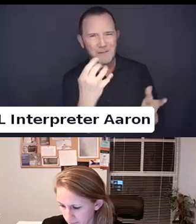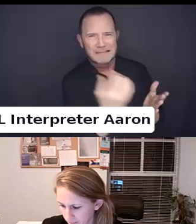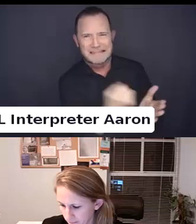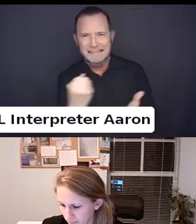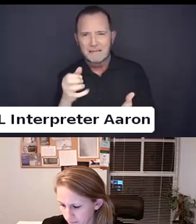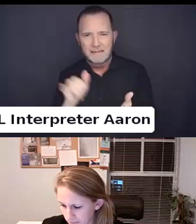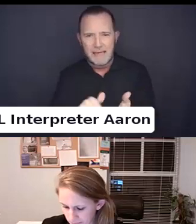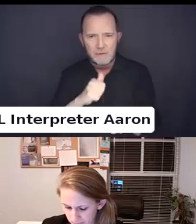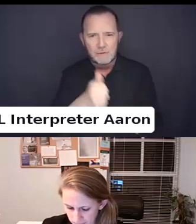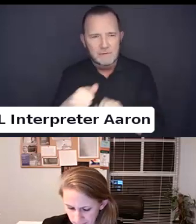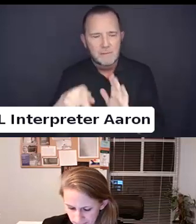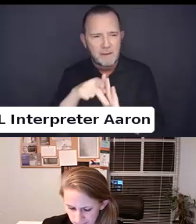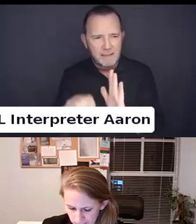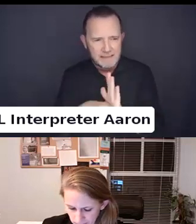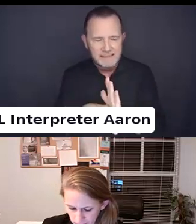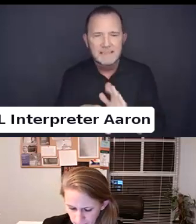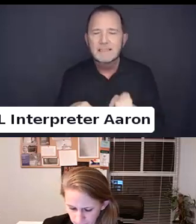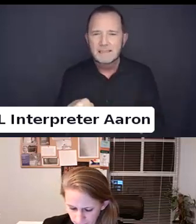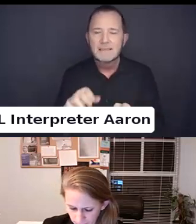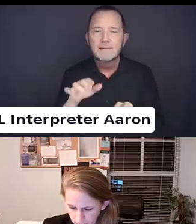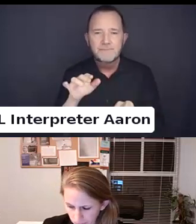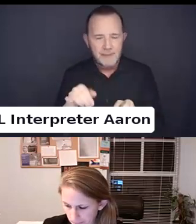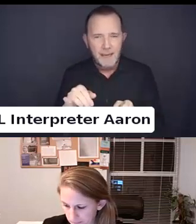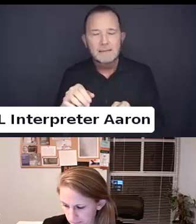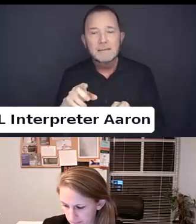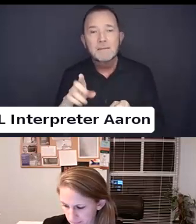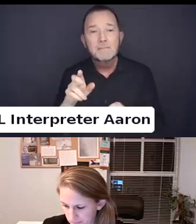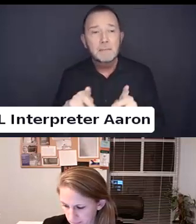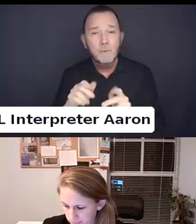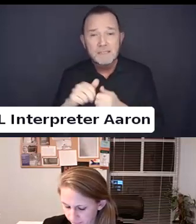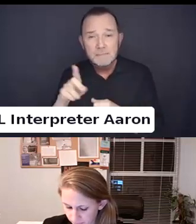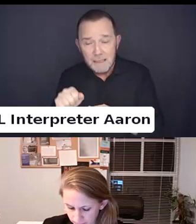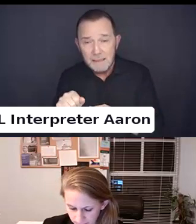to education. And have access to reproductive health.